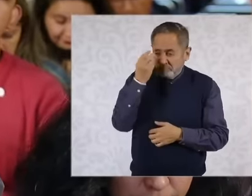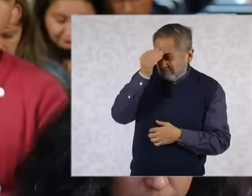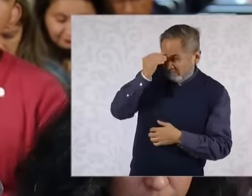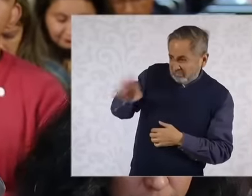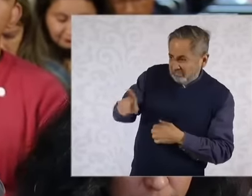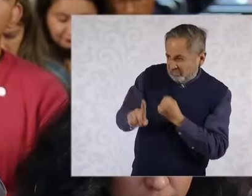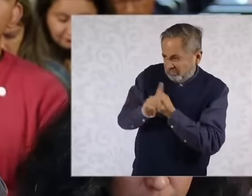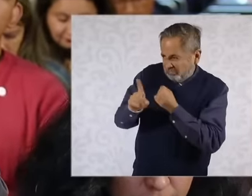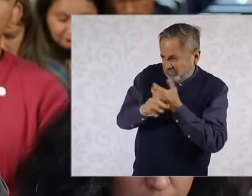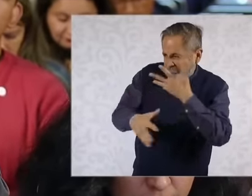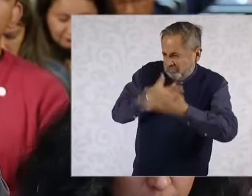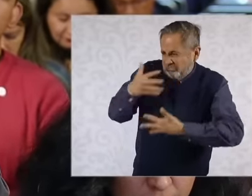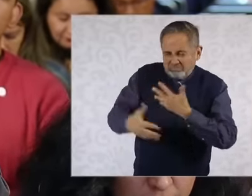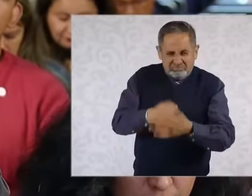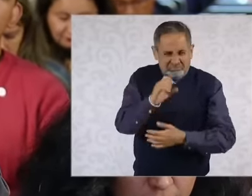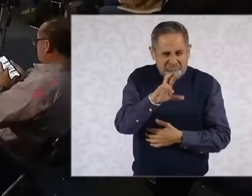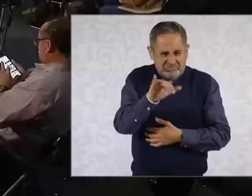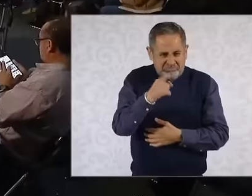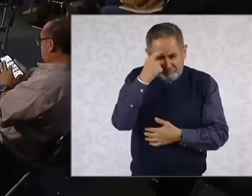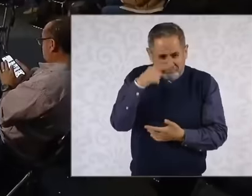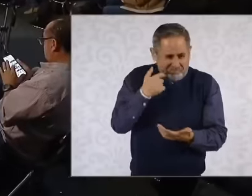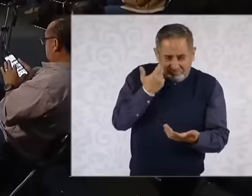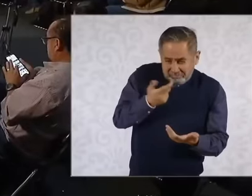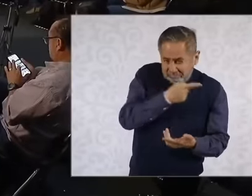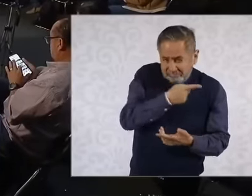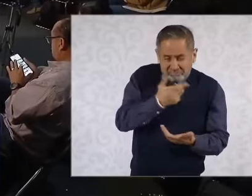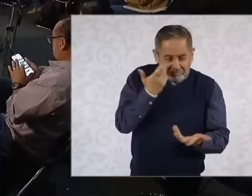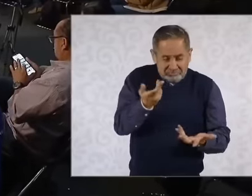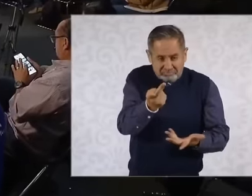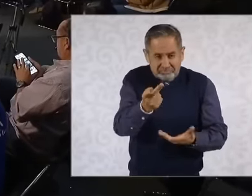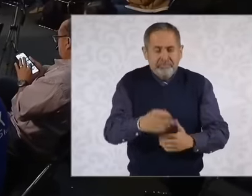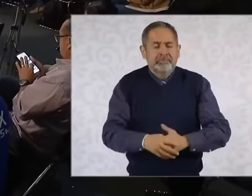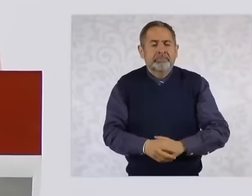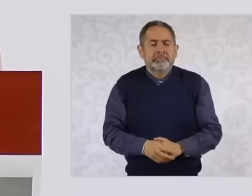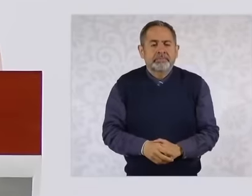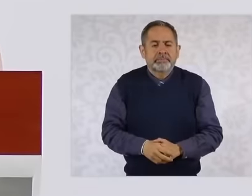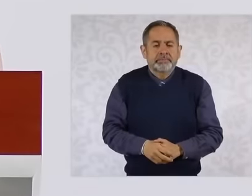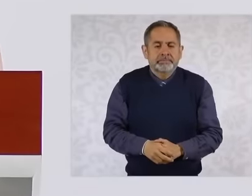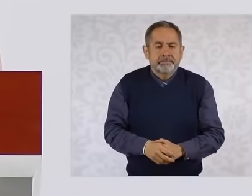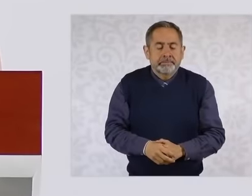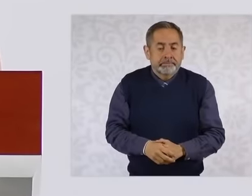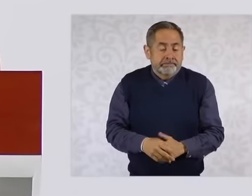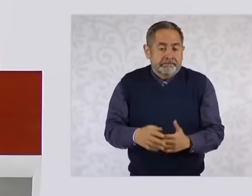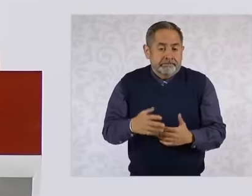create the supreme court at this time Well, we would have to ask the supreme court